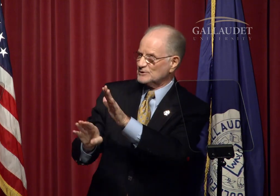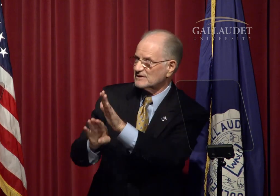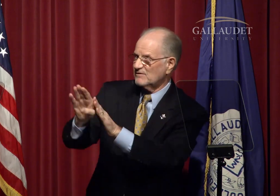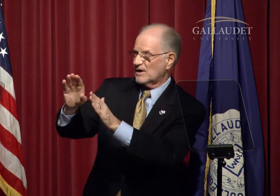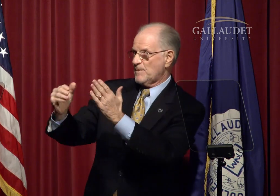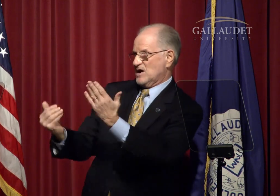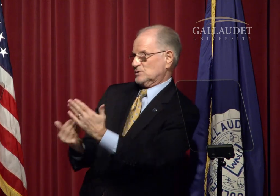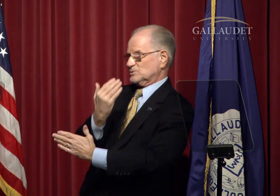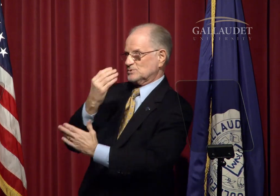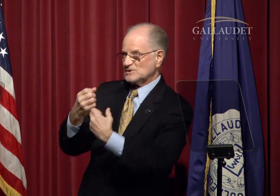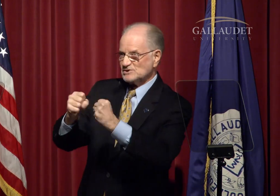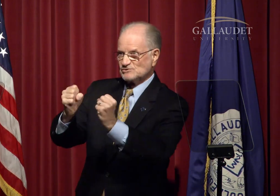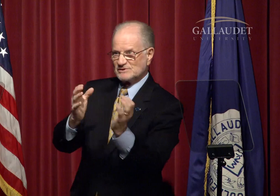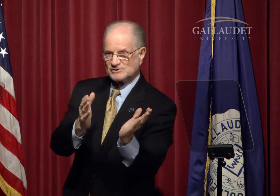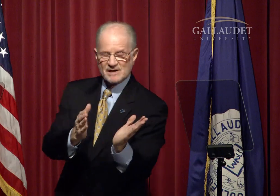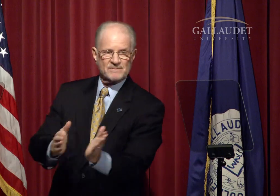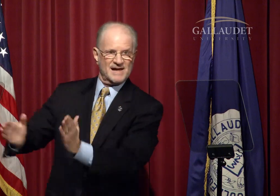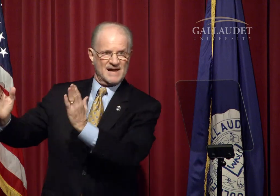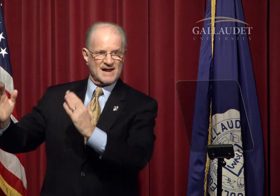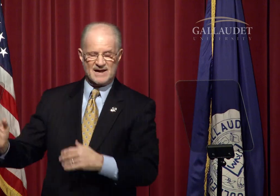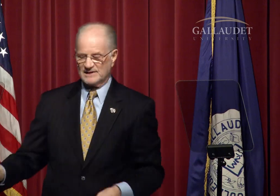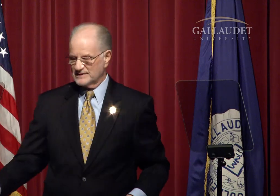will take the lead to develop a new strategic plan.